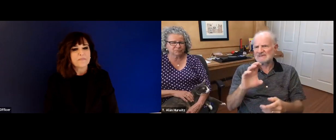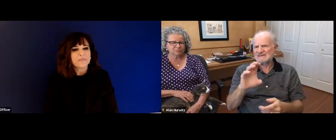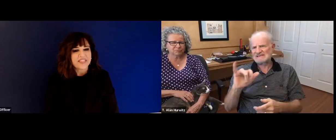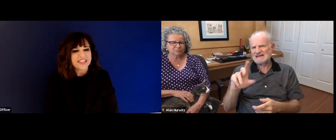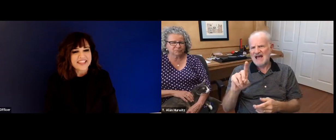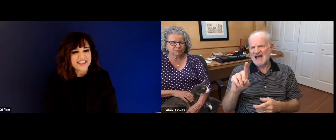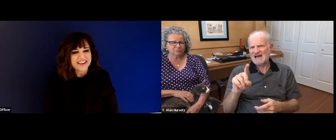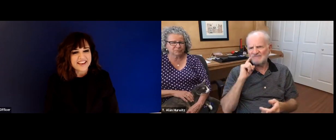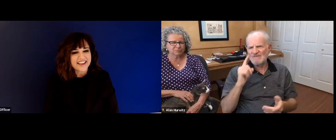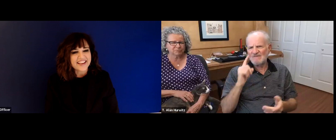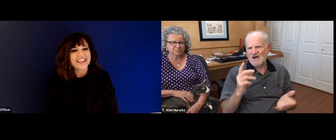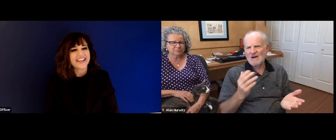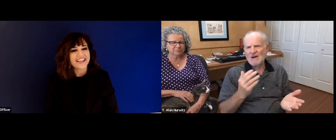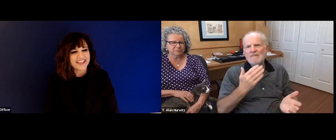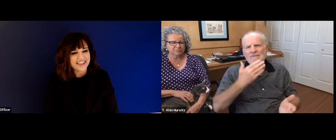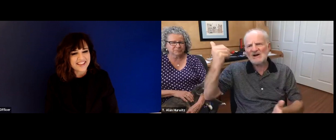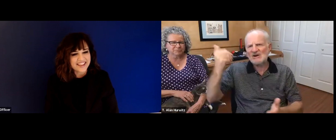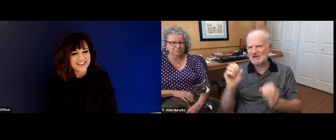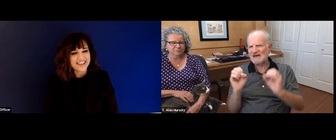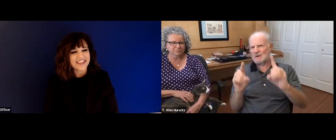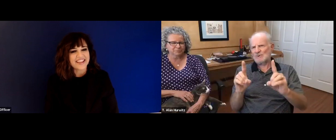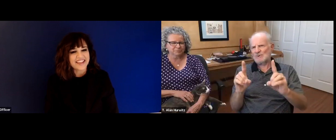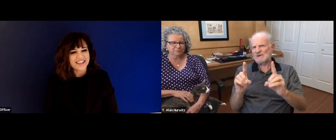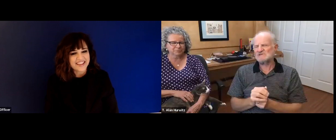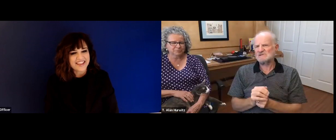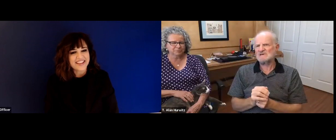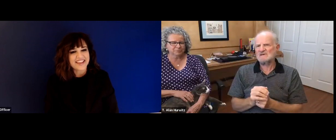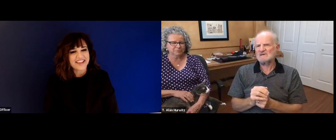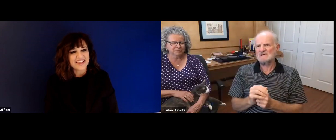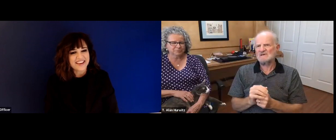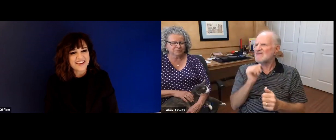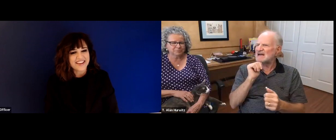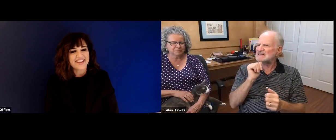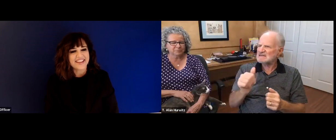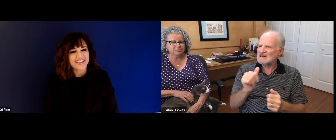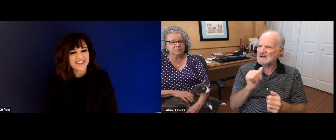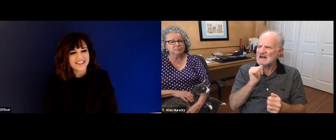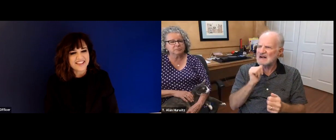skills kind of to step into both worlds. And because of that, he